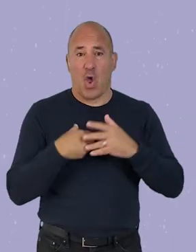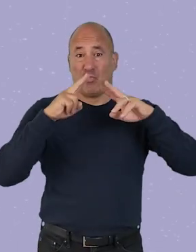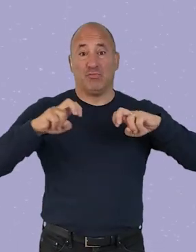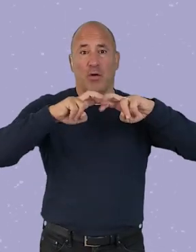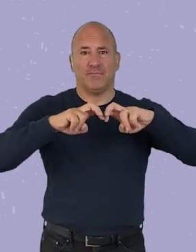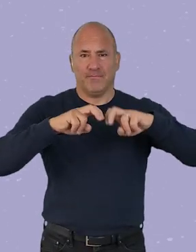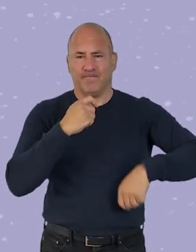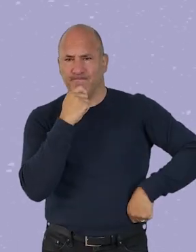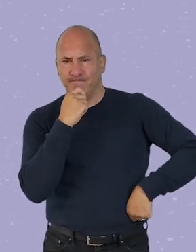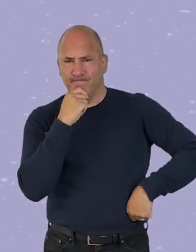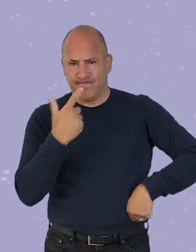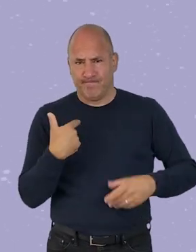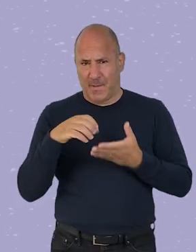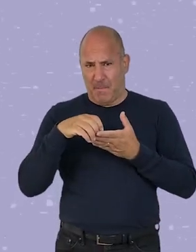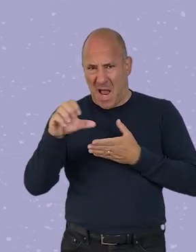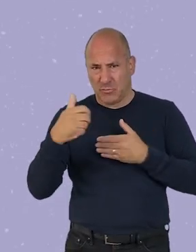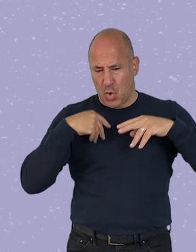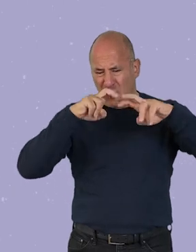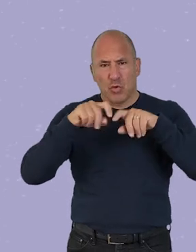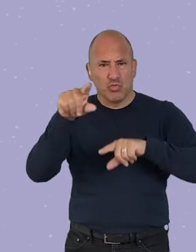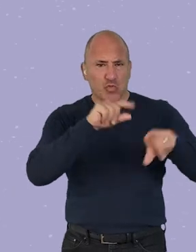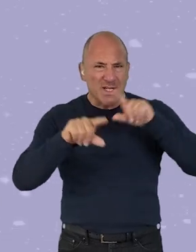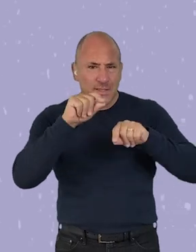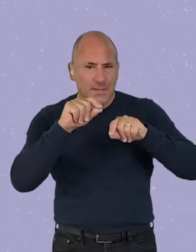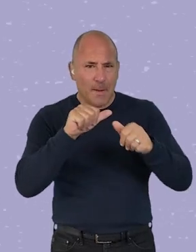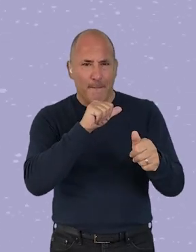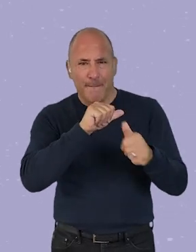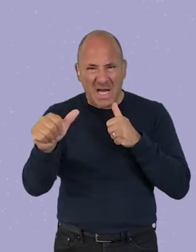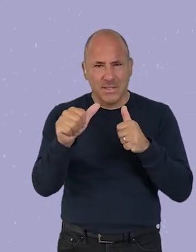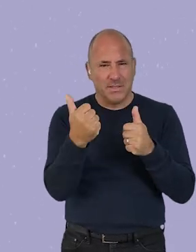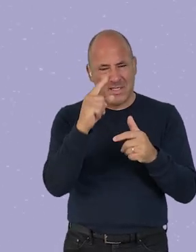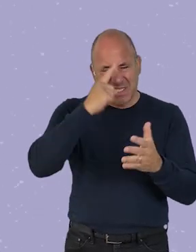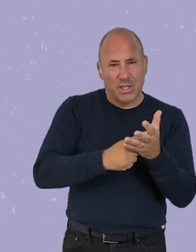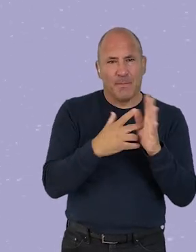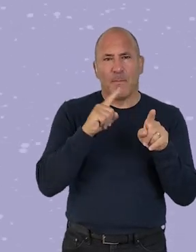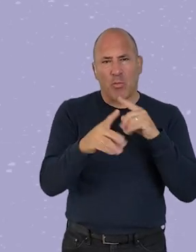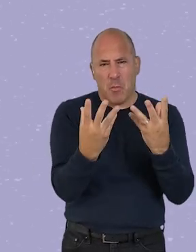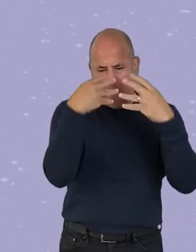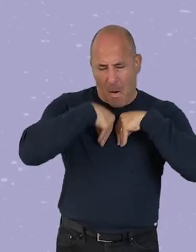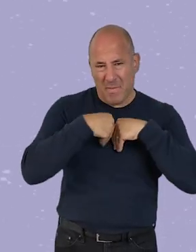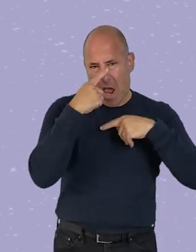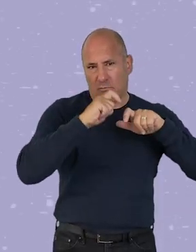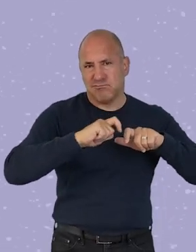Research: factoring in paid time to research choices to make the best informed, most sustainable decision.